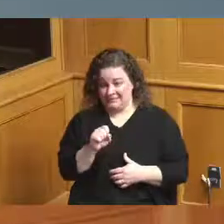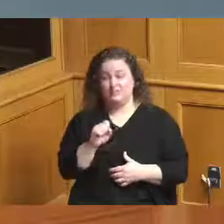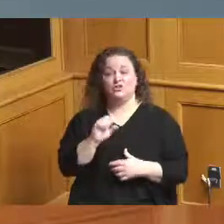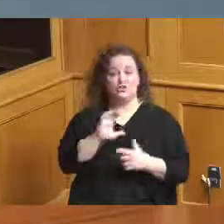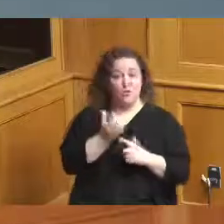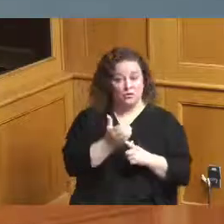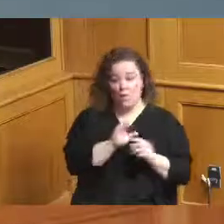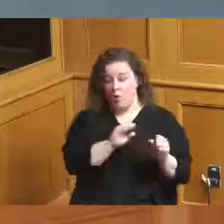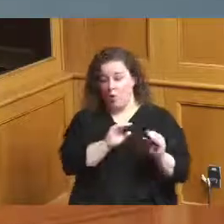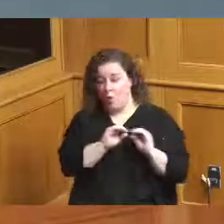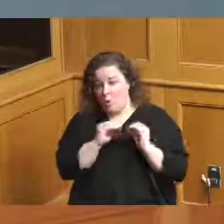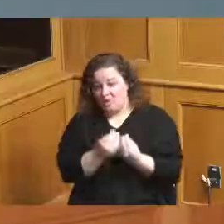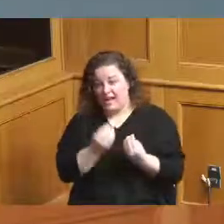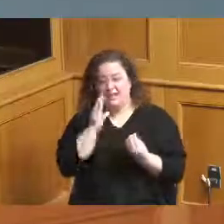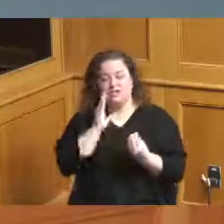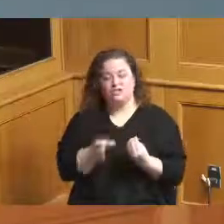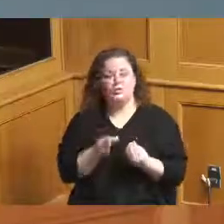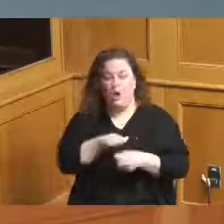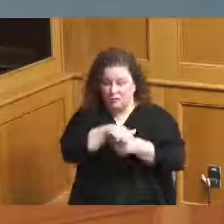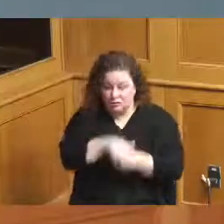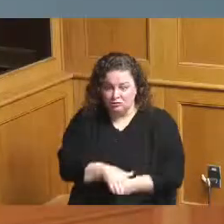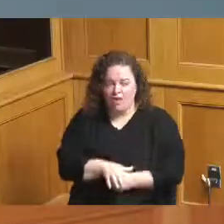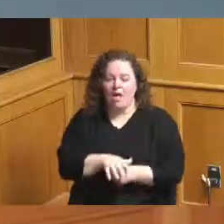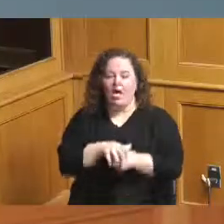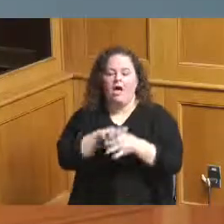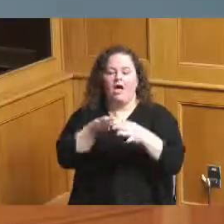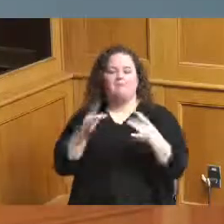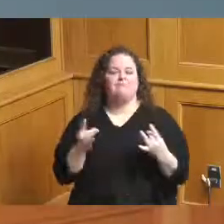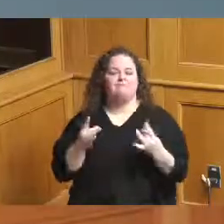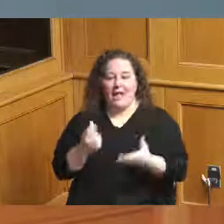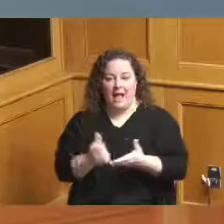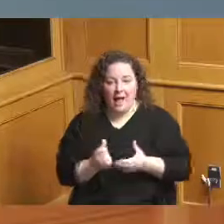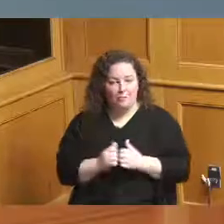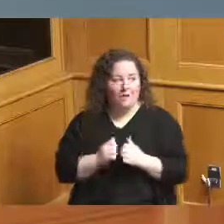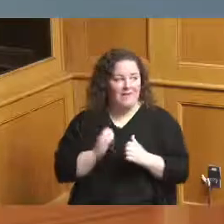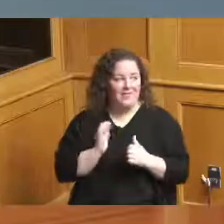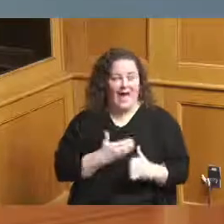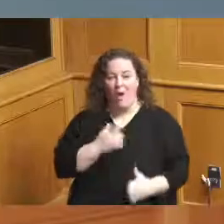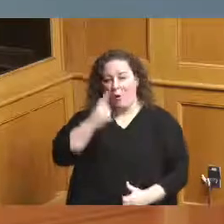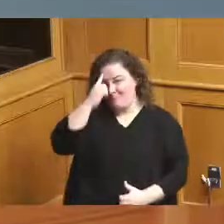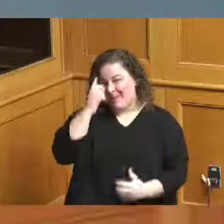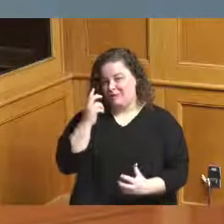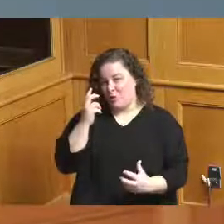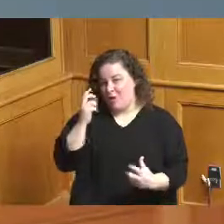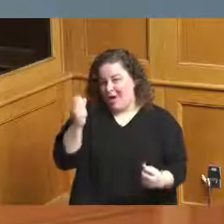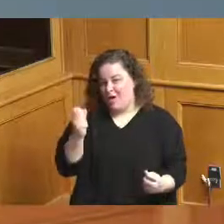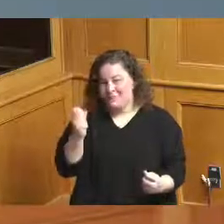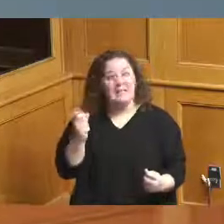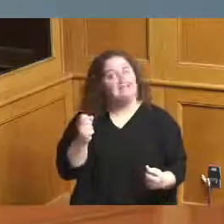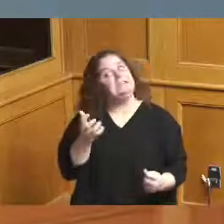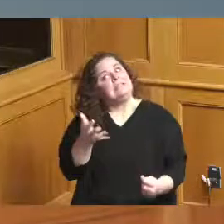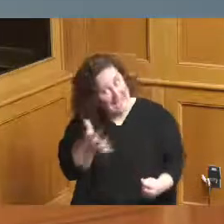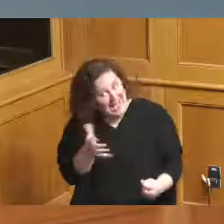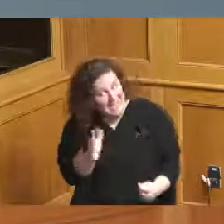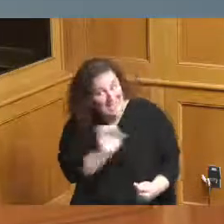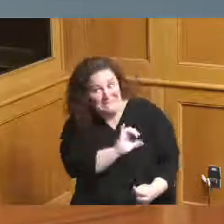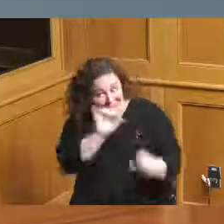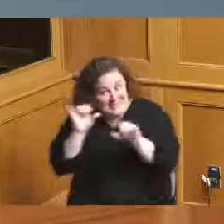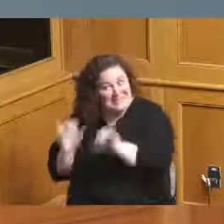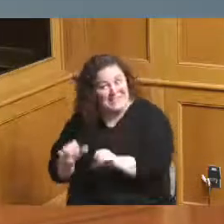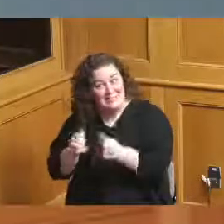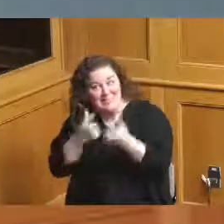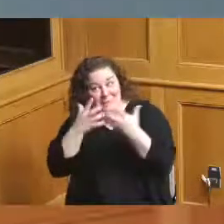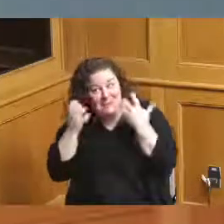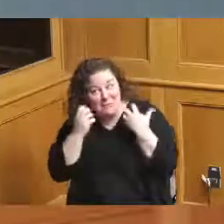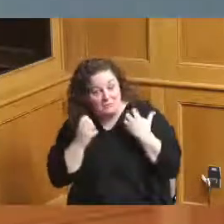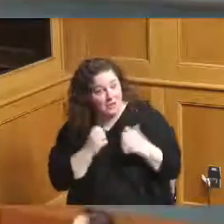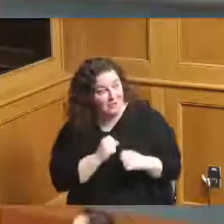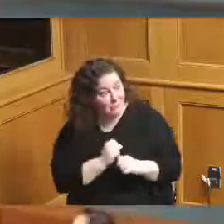they help with our mental health and somewhat like the Bengals have done security okay